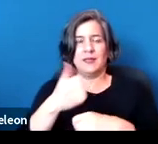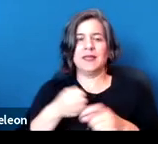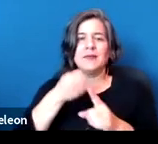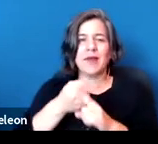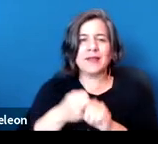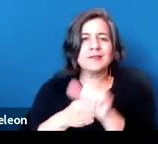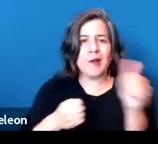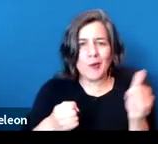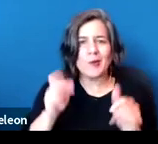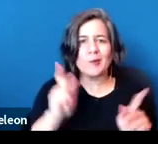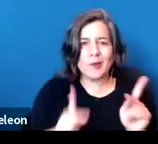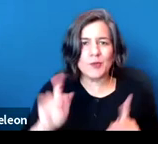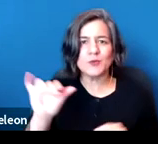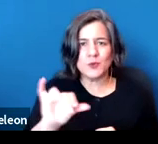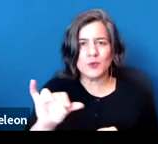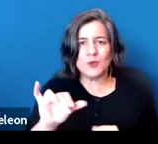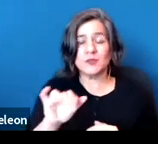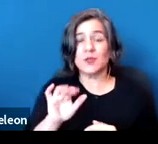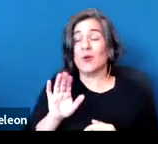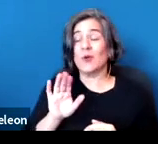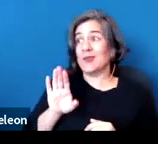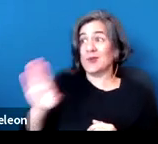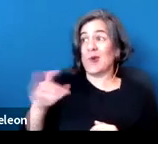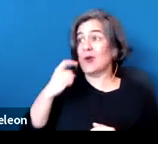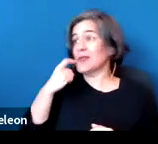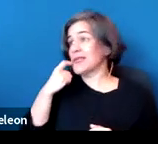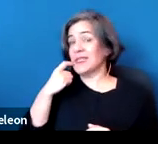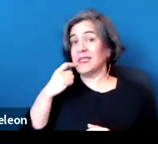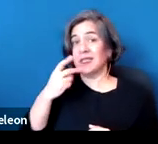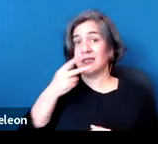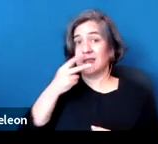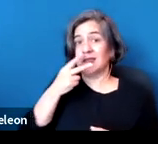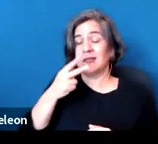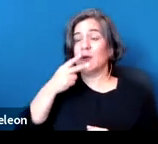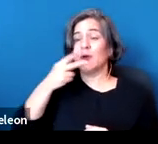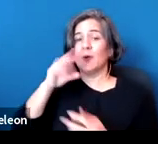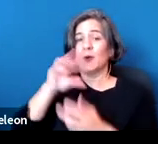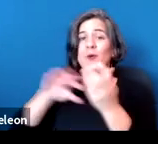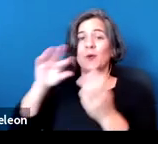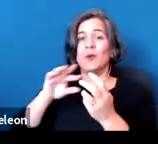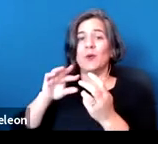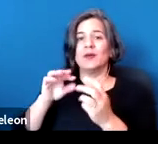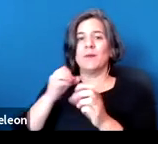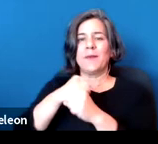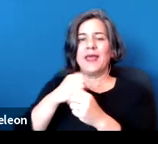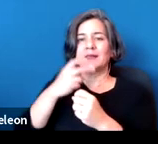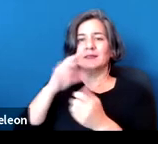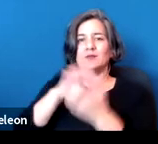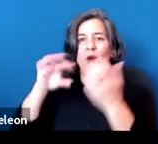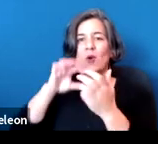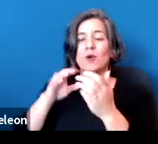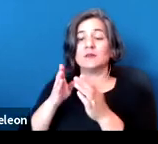So your nicotine addiction may create secondhand smoke for the neighbor in the next apartment.